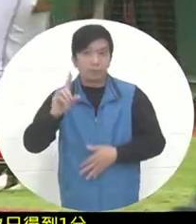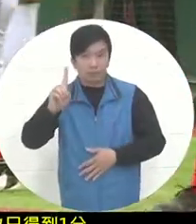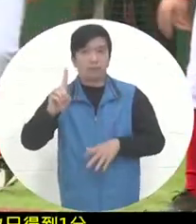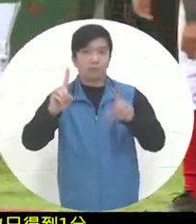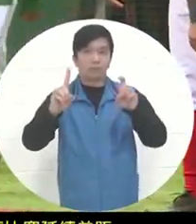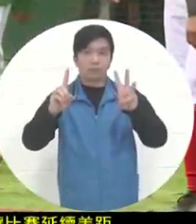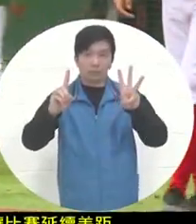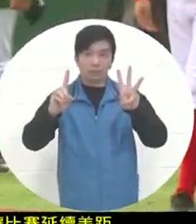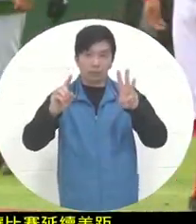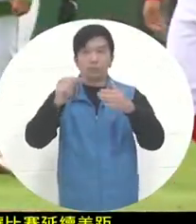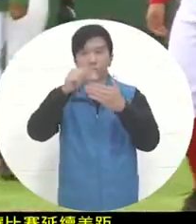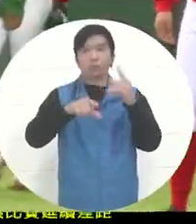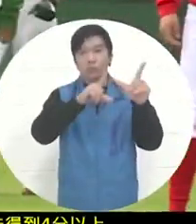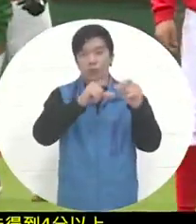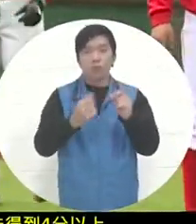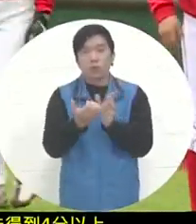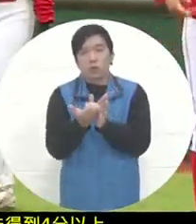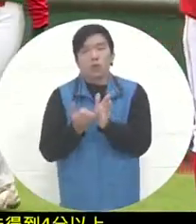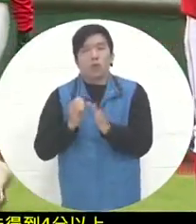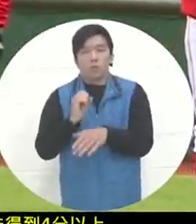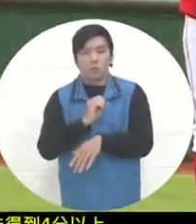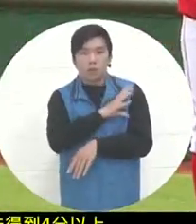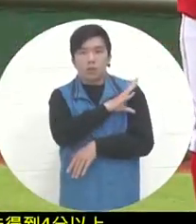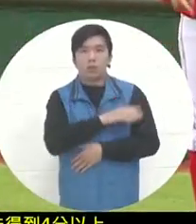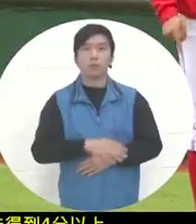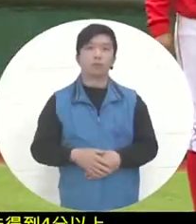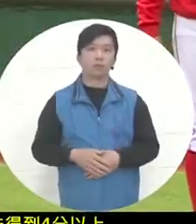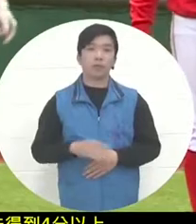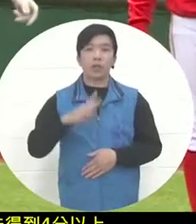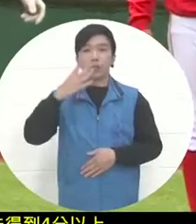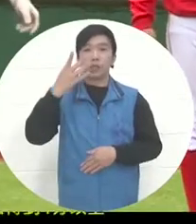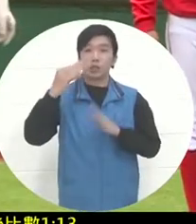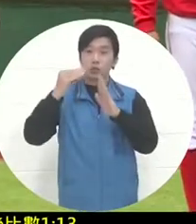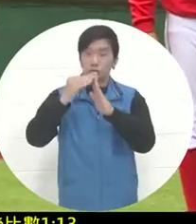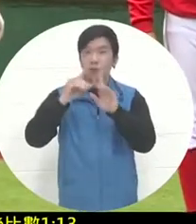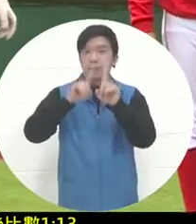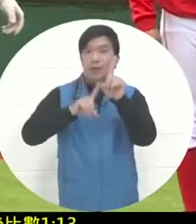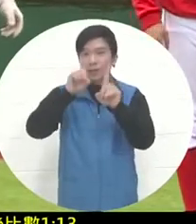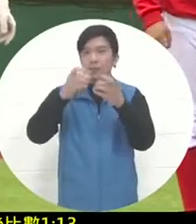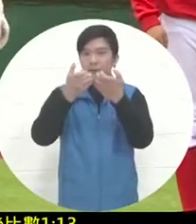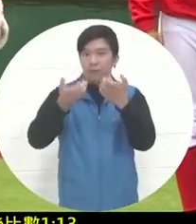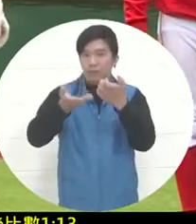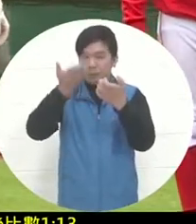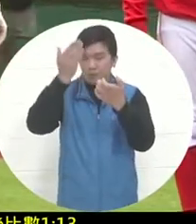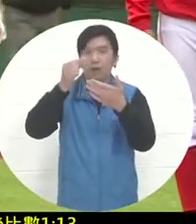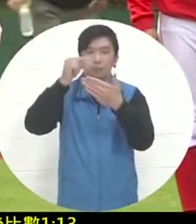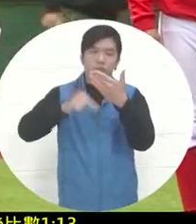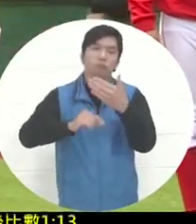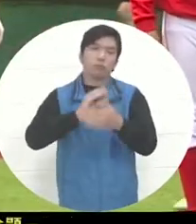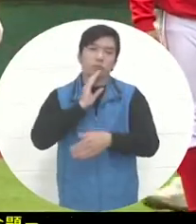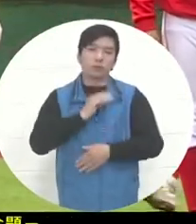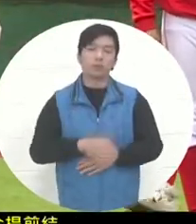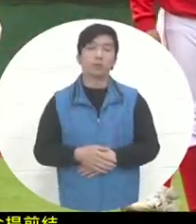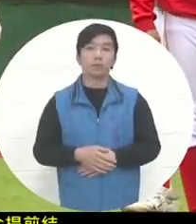meets one of the conditions for early ending. It has reached a gap of more than 10 points in four games , so this game is in the early part of the game. In the first game,